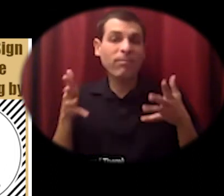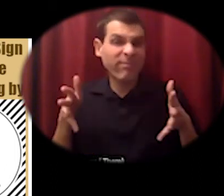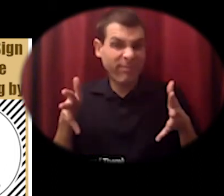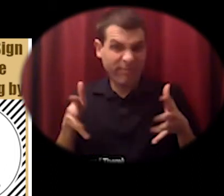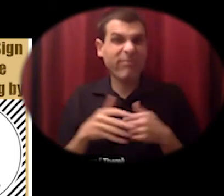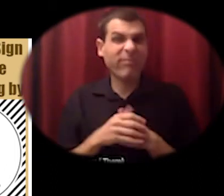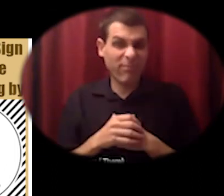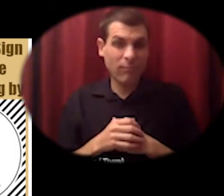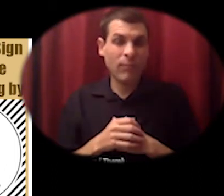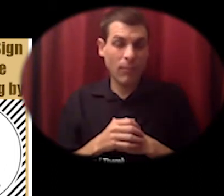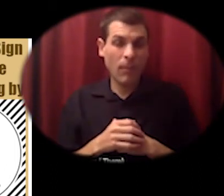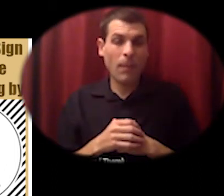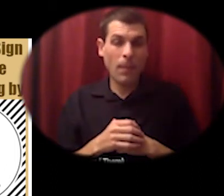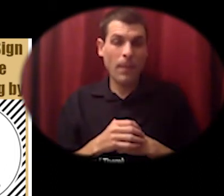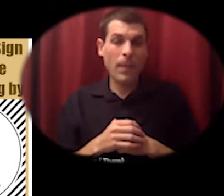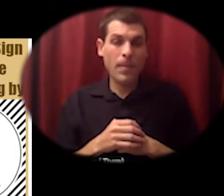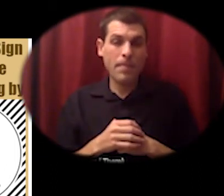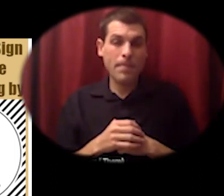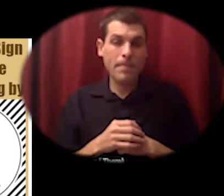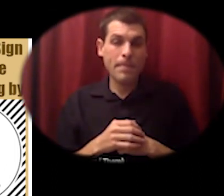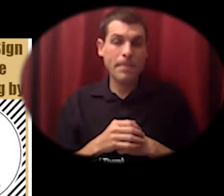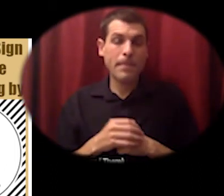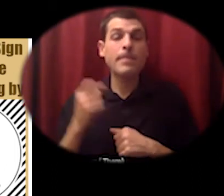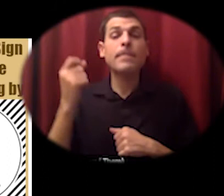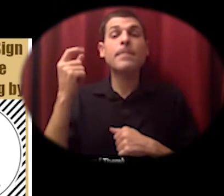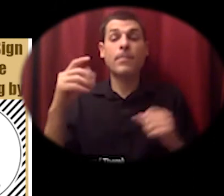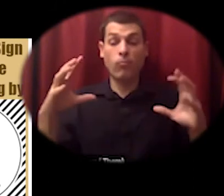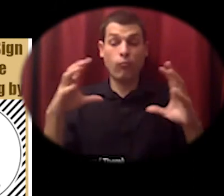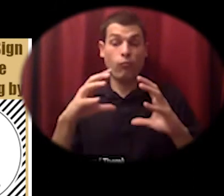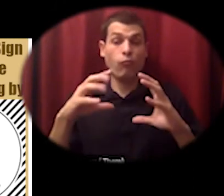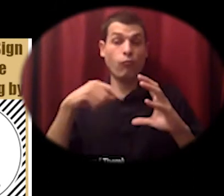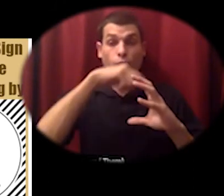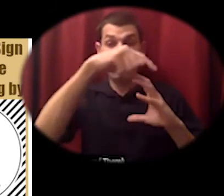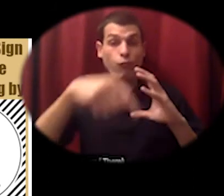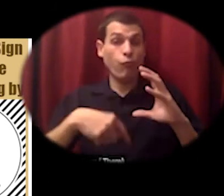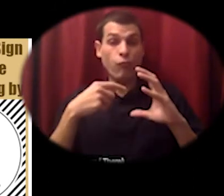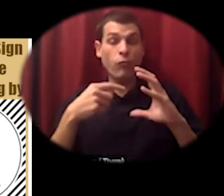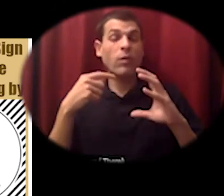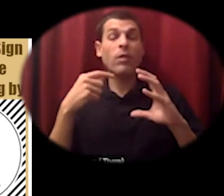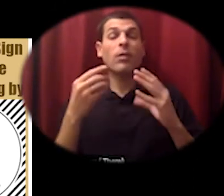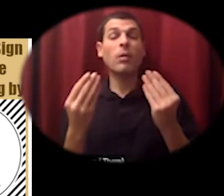80 percent of the world's biodiversity is protected by less than 20 percent